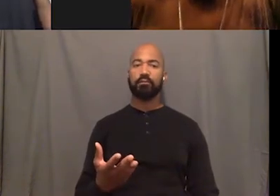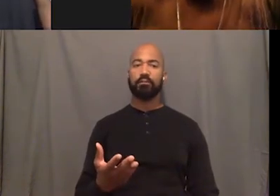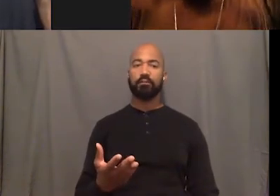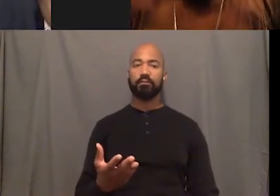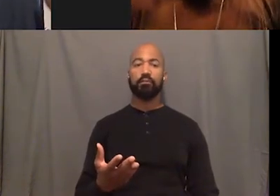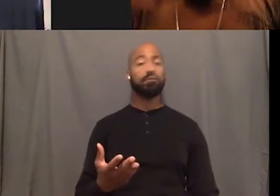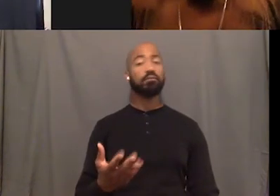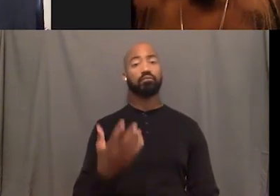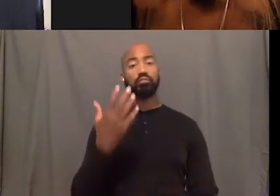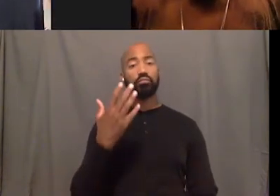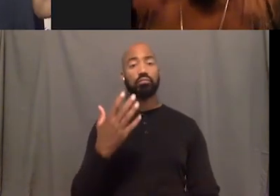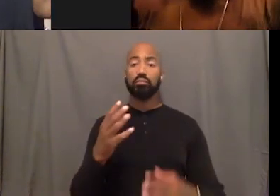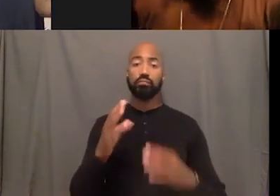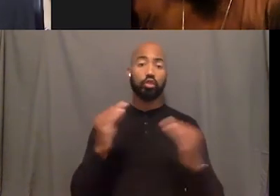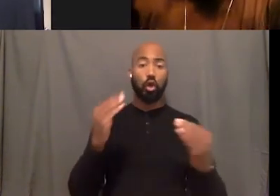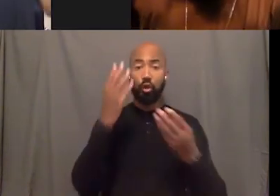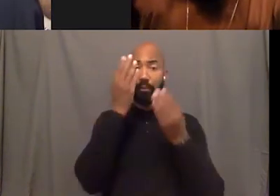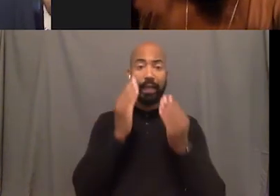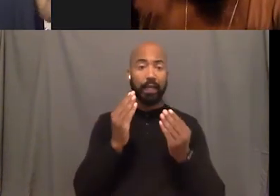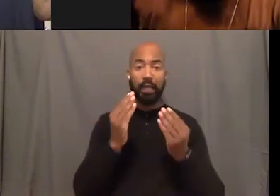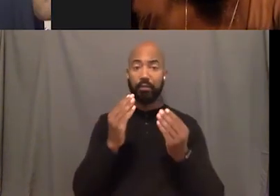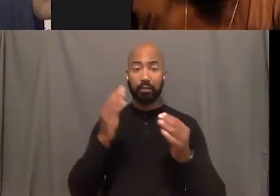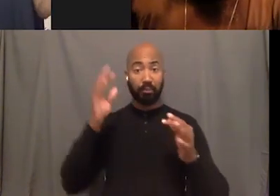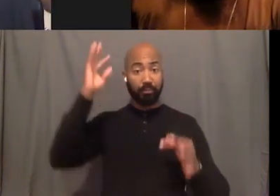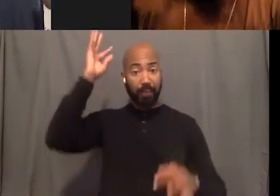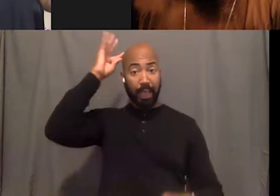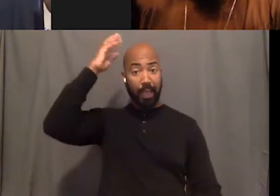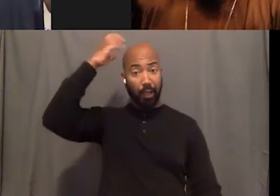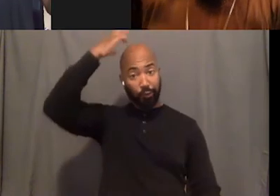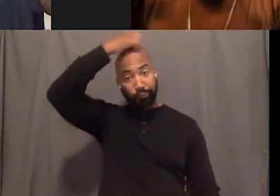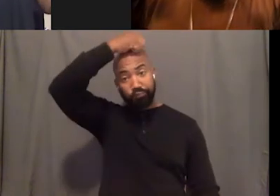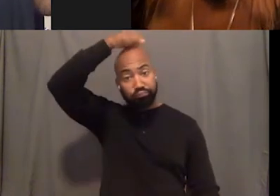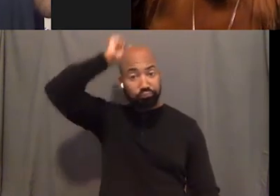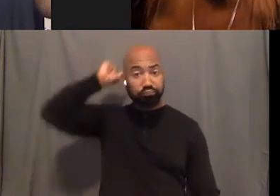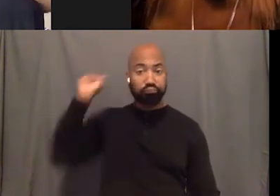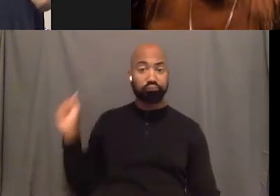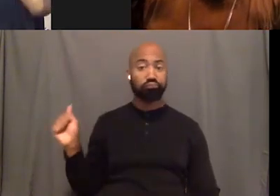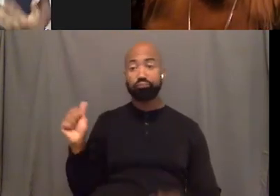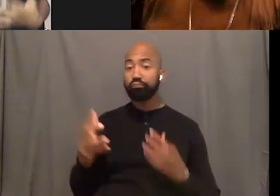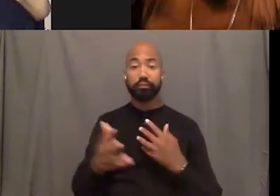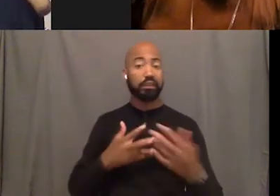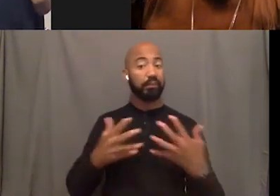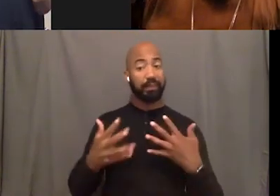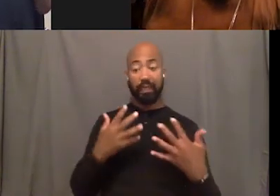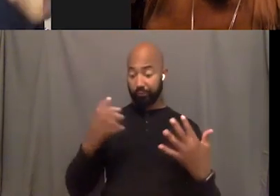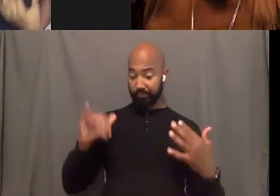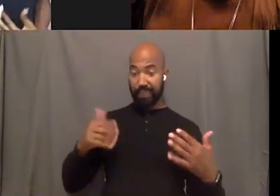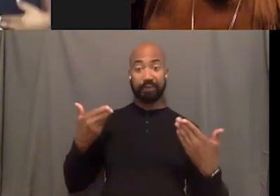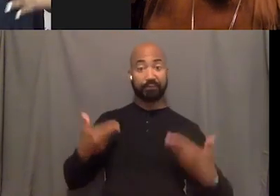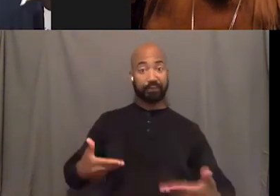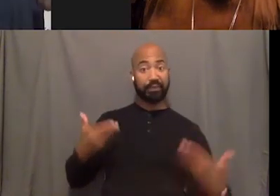It's, this is me, I, I'm, I'm loving how I change and I'm changing and,